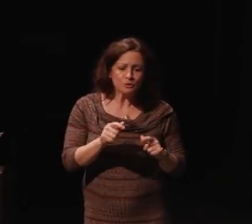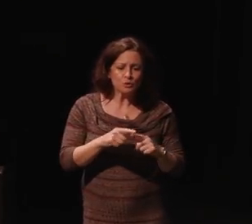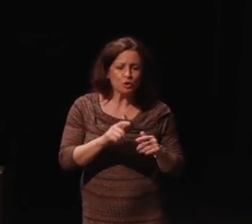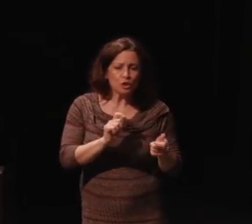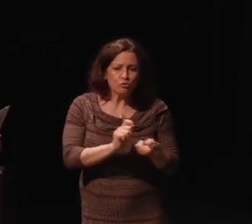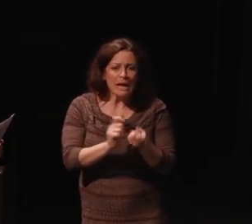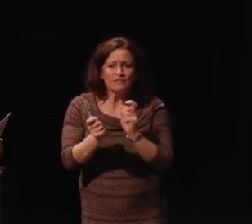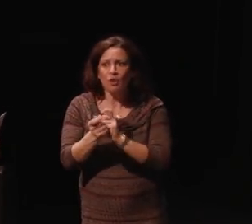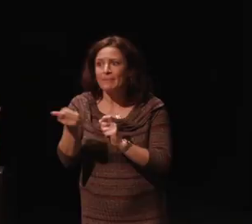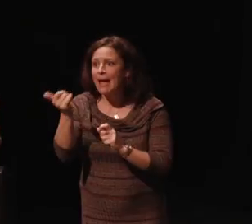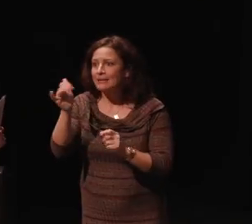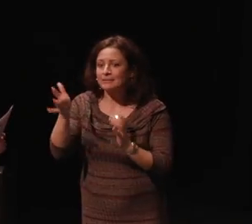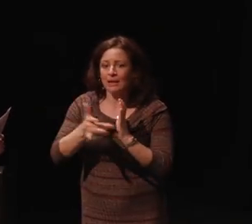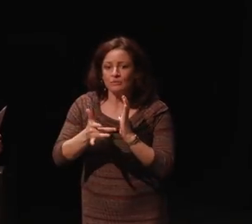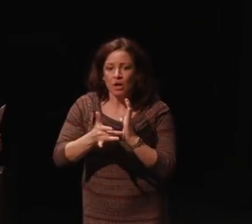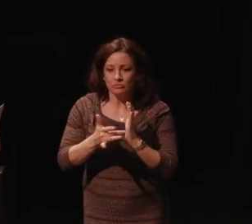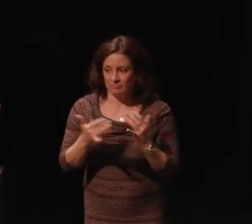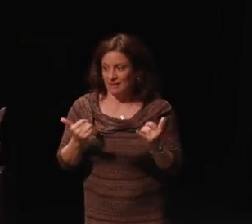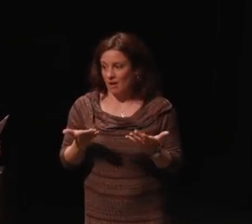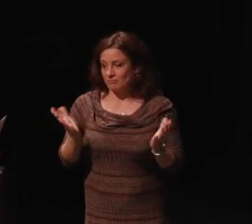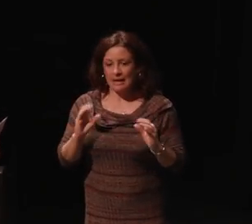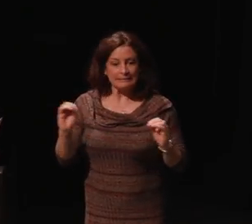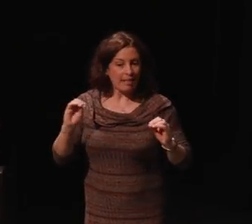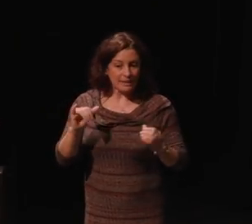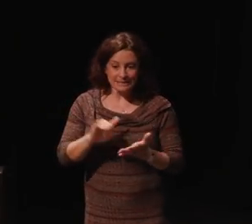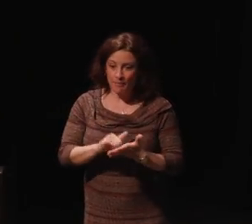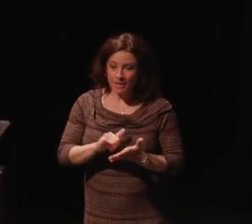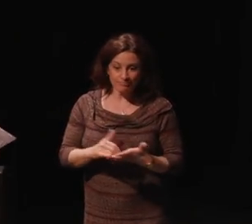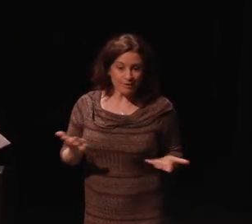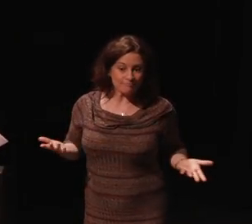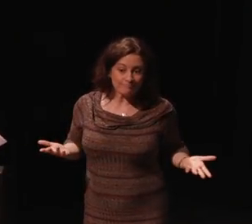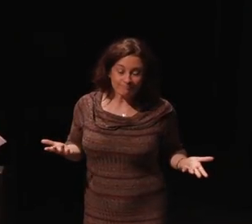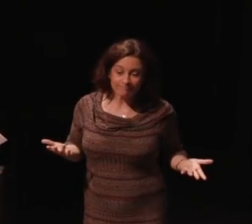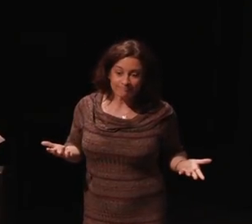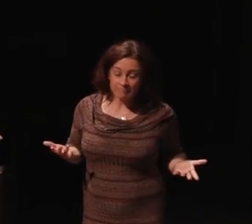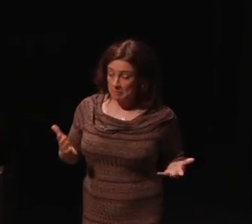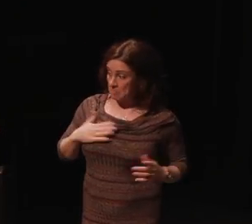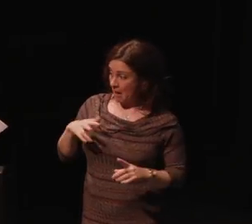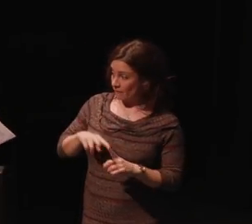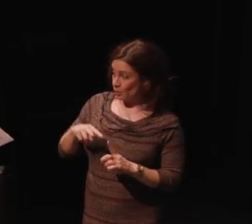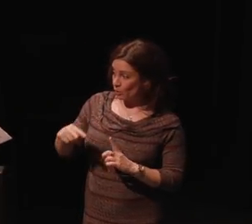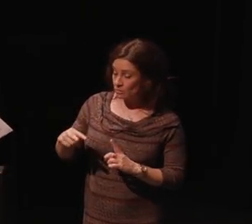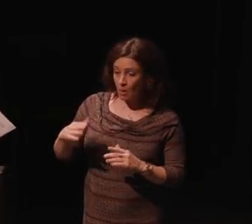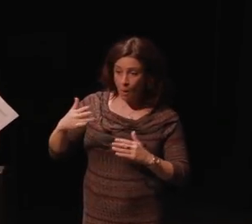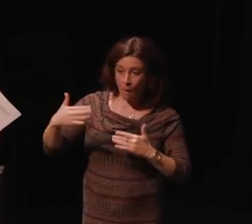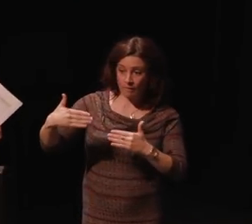now nothing is impossible. Nothing. I mean my view is that over the years again,